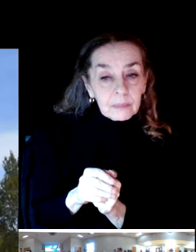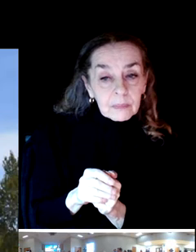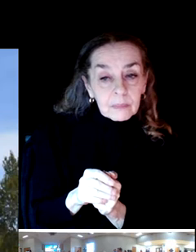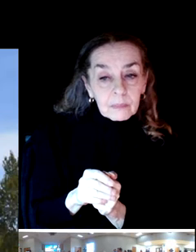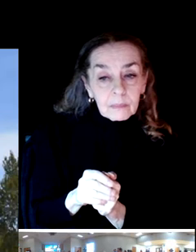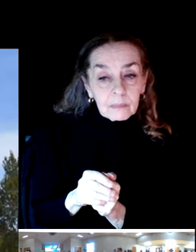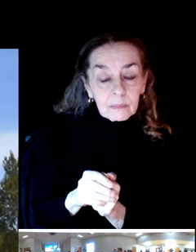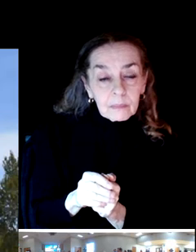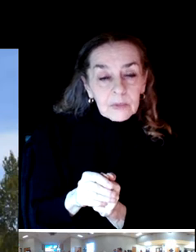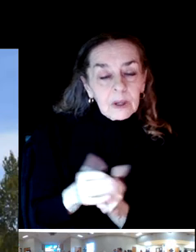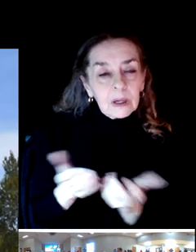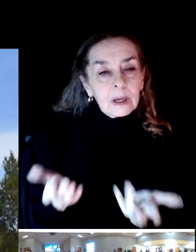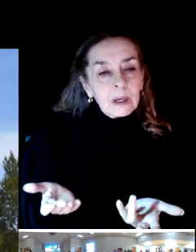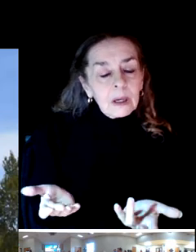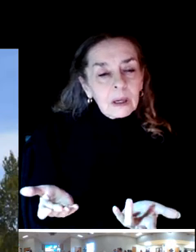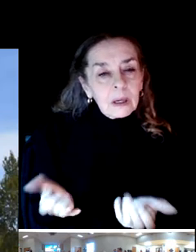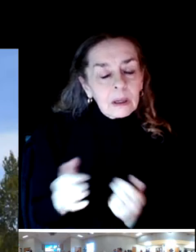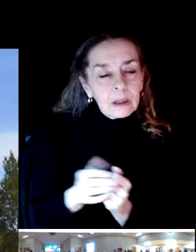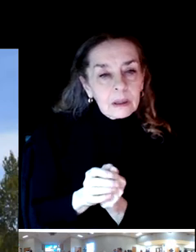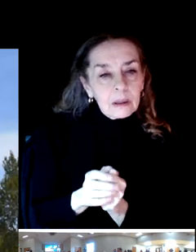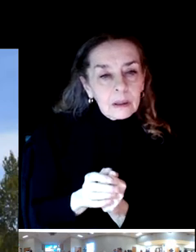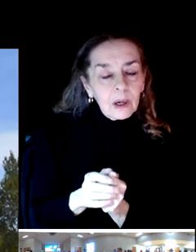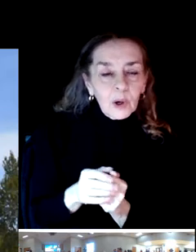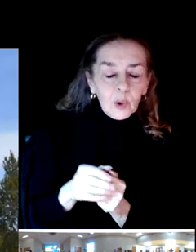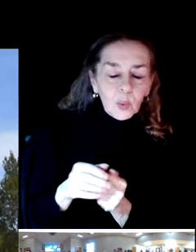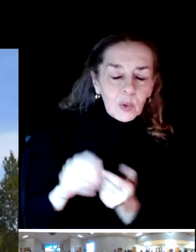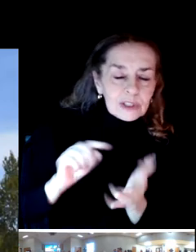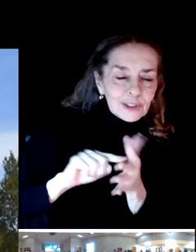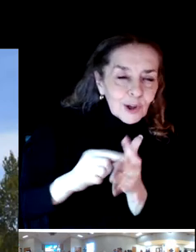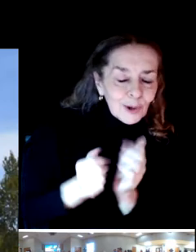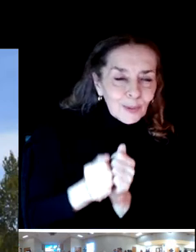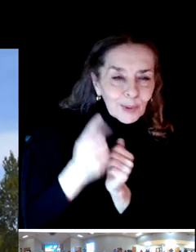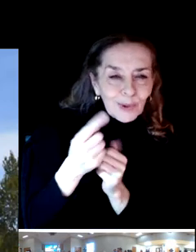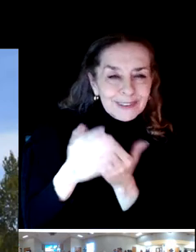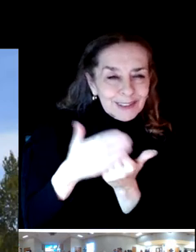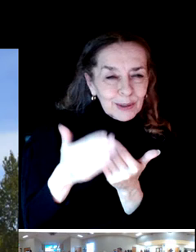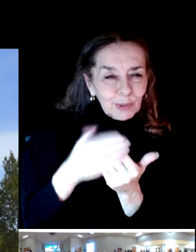So we started with one simple question for the focus group participants.